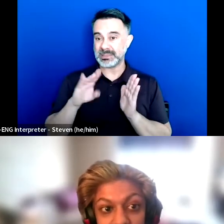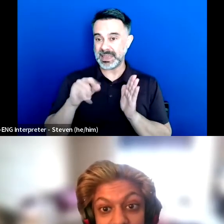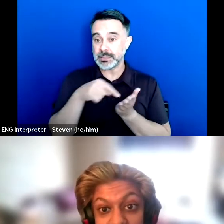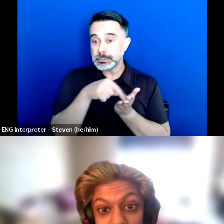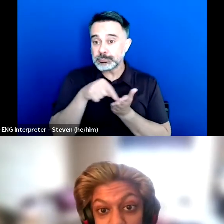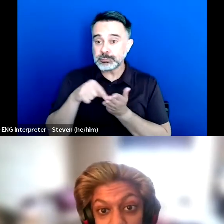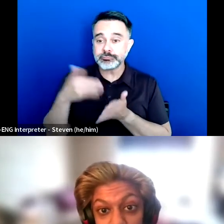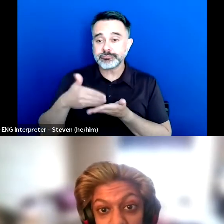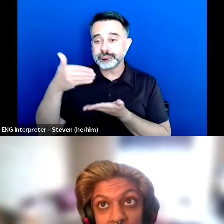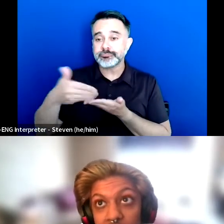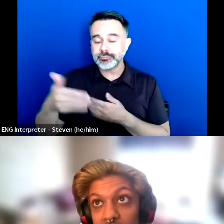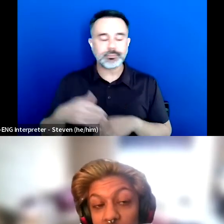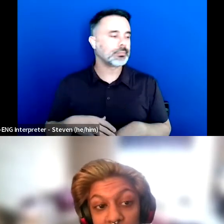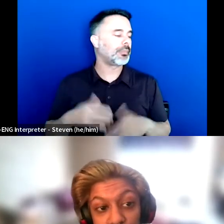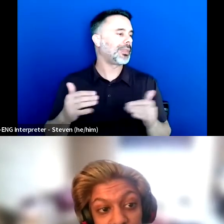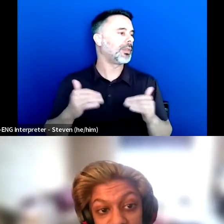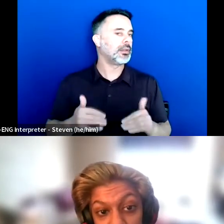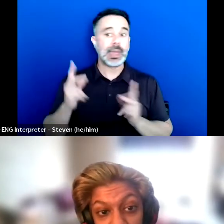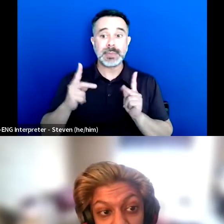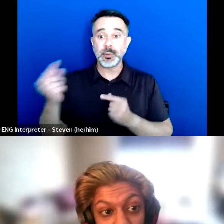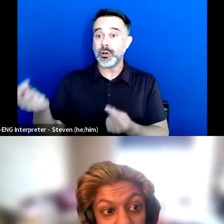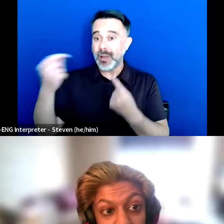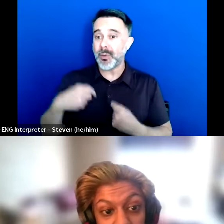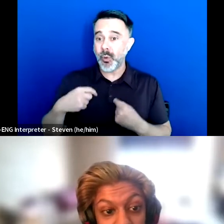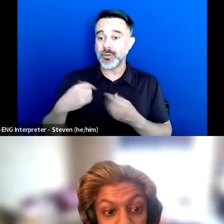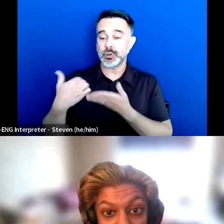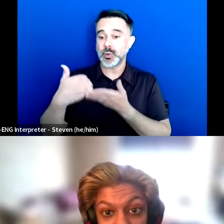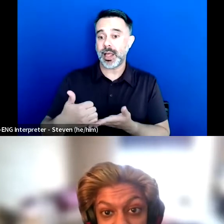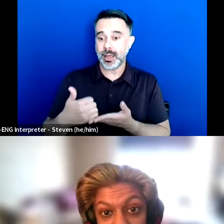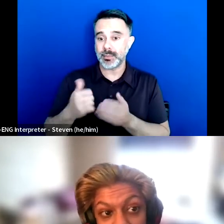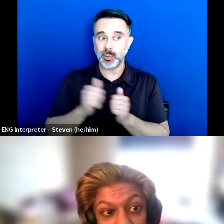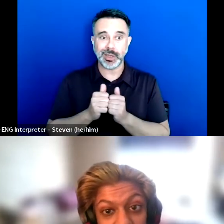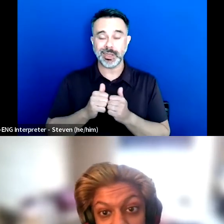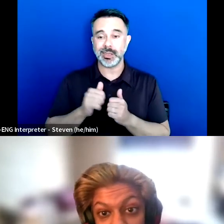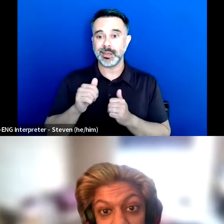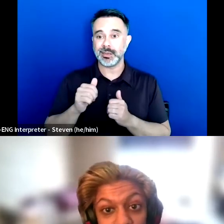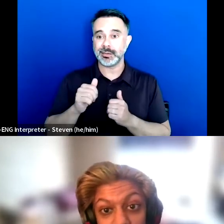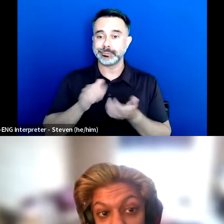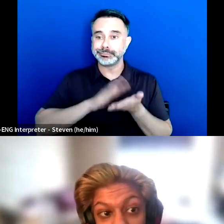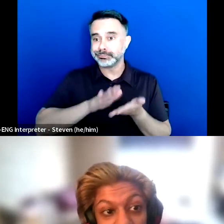It looks people coming over to help with your chores, and your dishes, or your laundry,